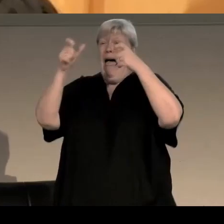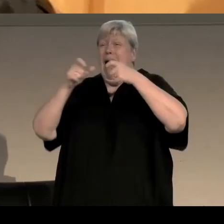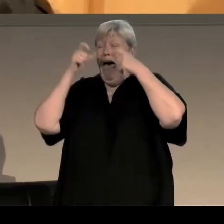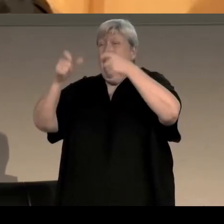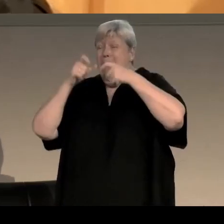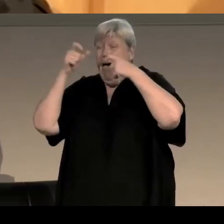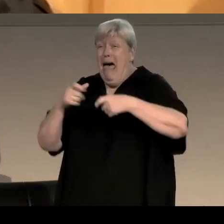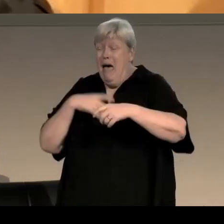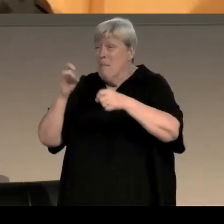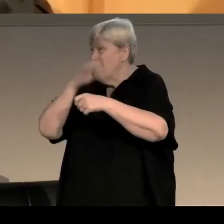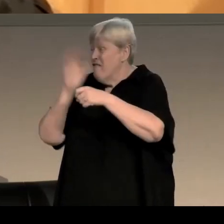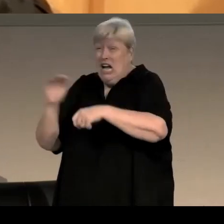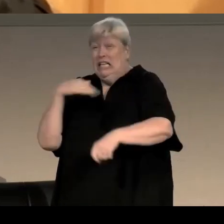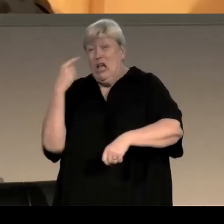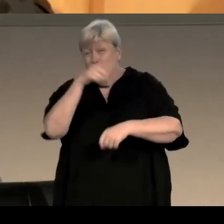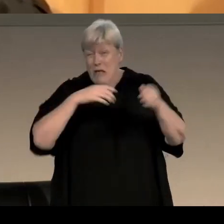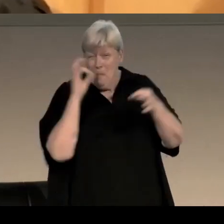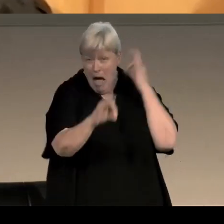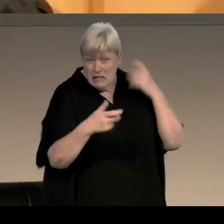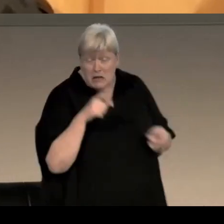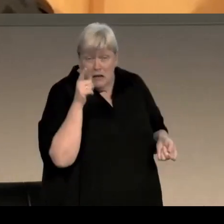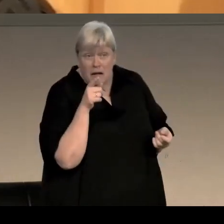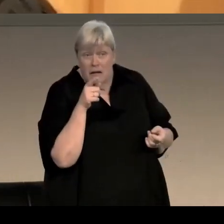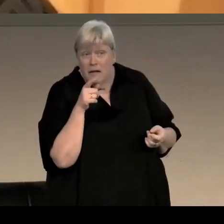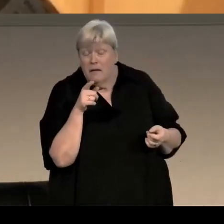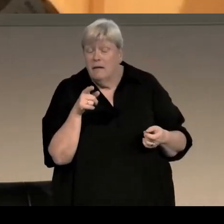I'm gonna fucking kill you, you bastard!